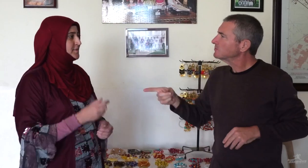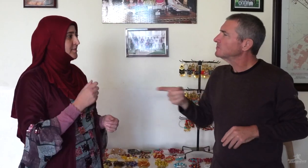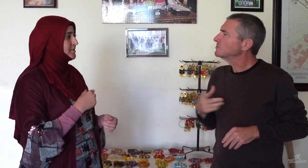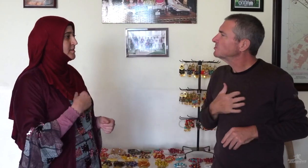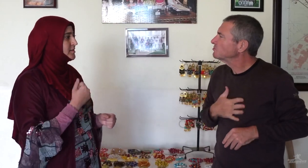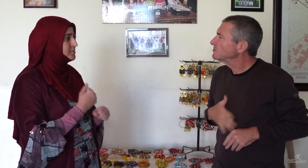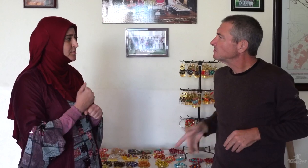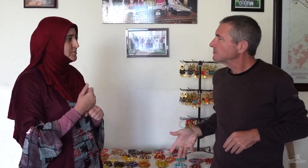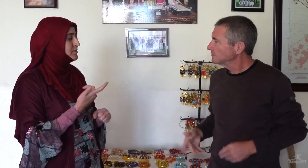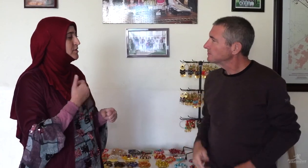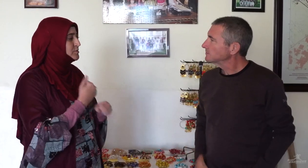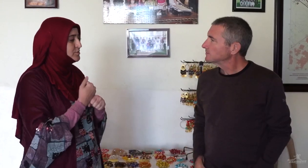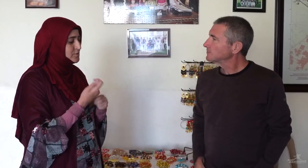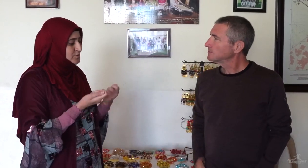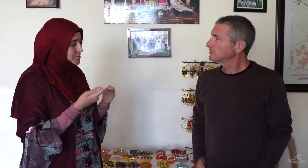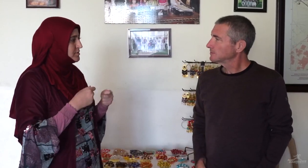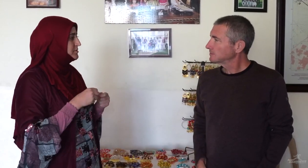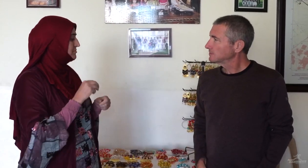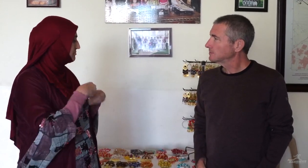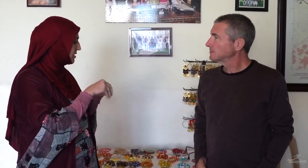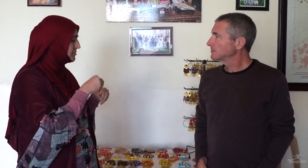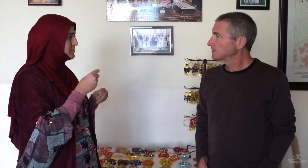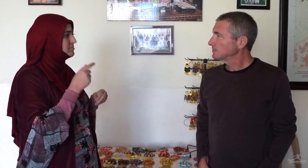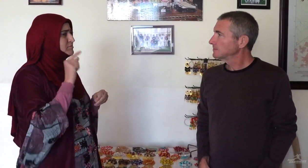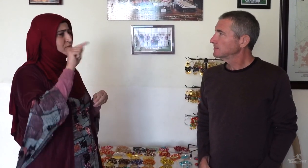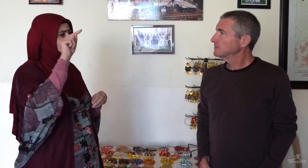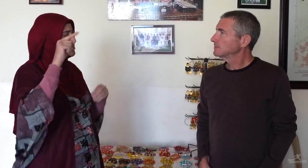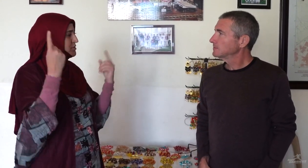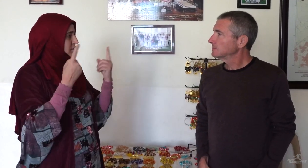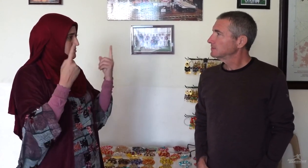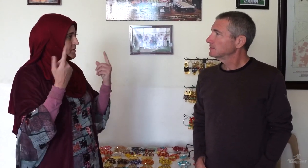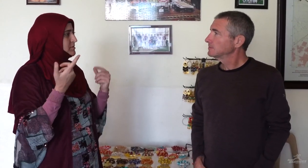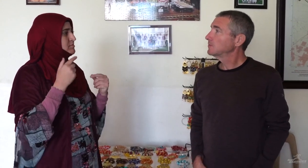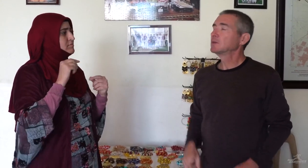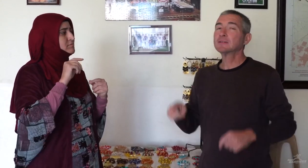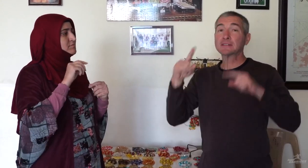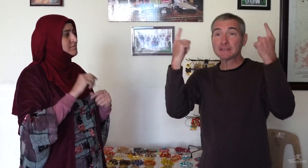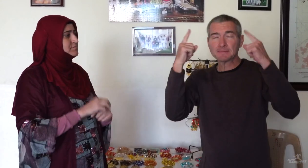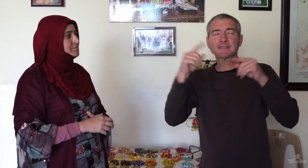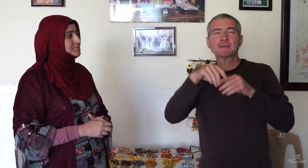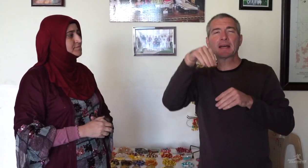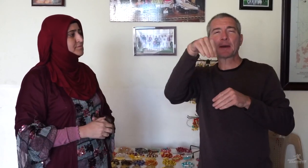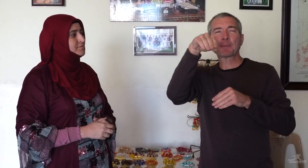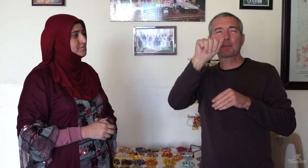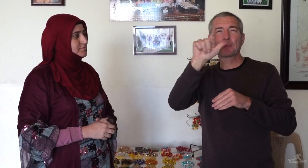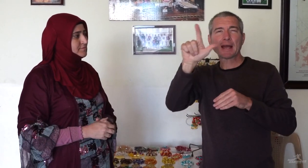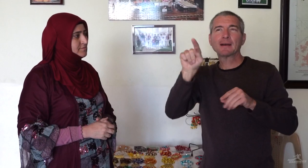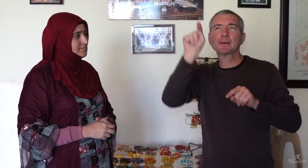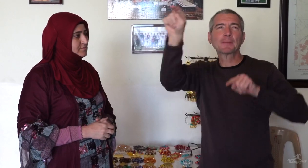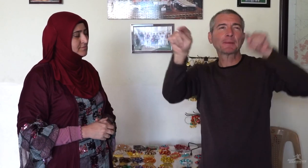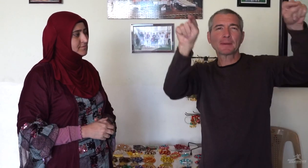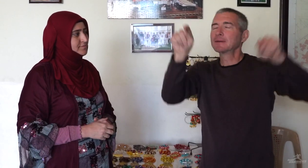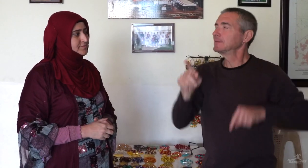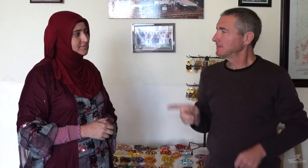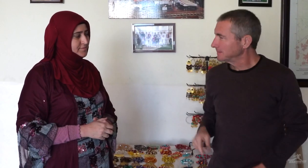Yes, I make those jewelry pieces and sell them in the shopping malls and other places. This sign means a shopping mall.